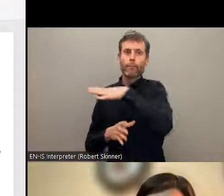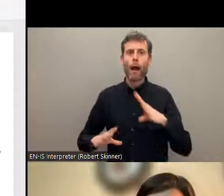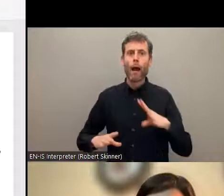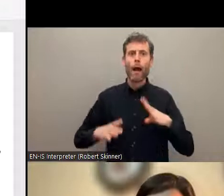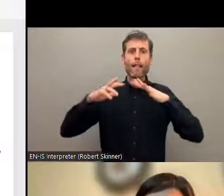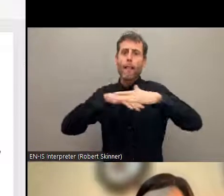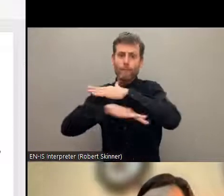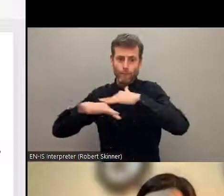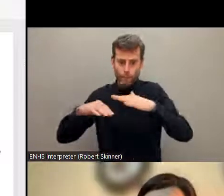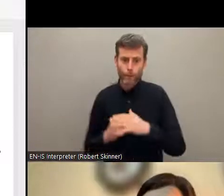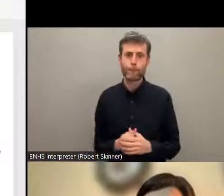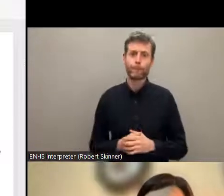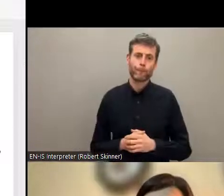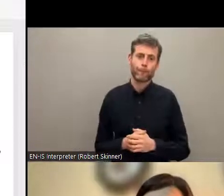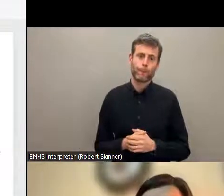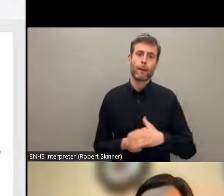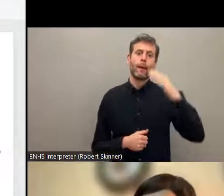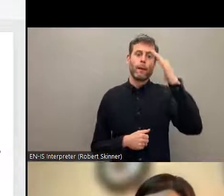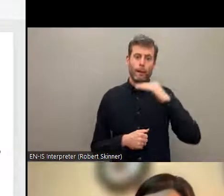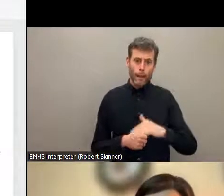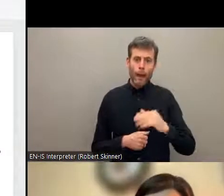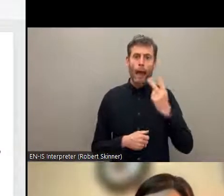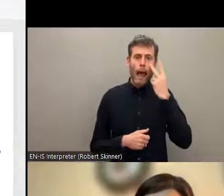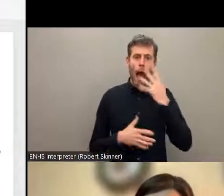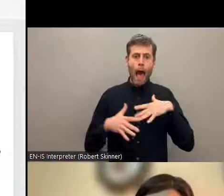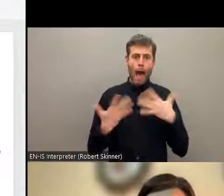is an organization also has made some kind of commitment. But if